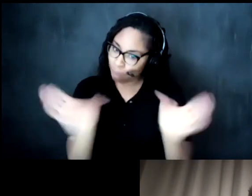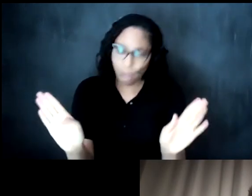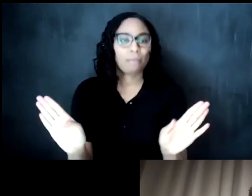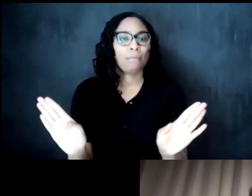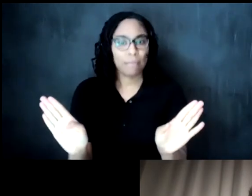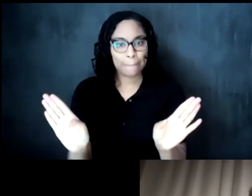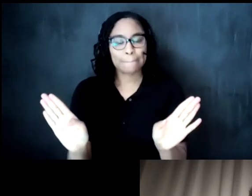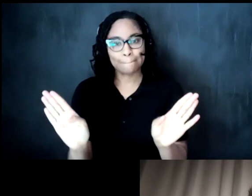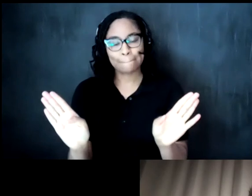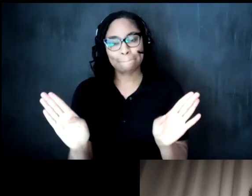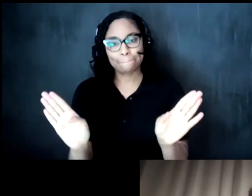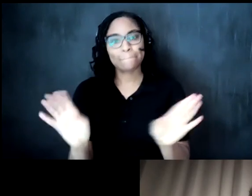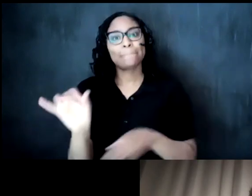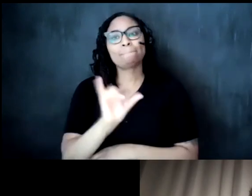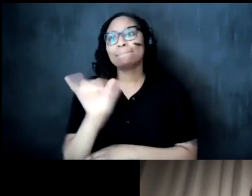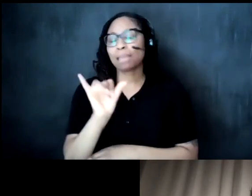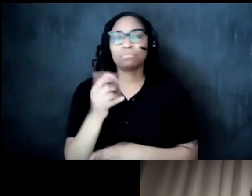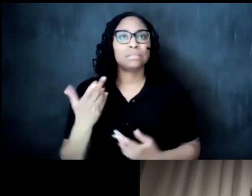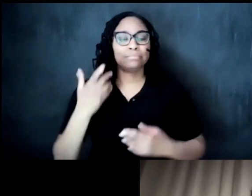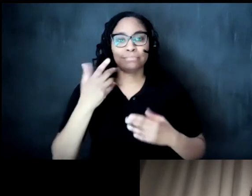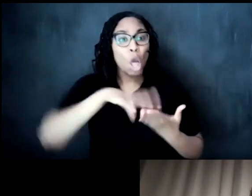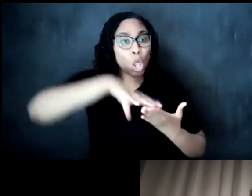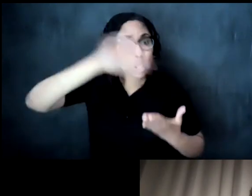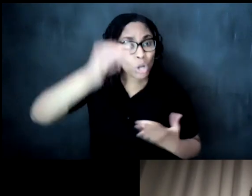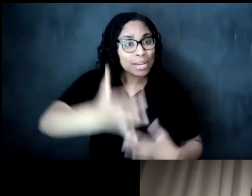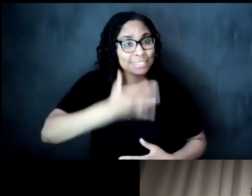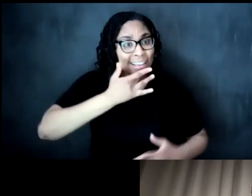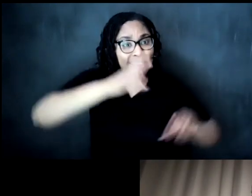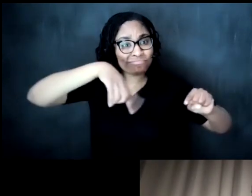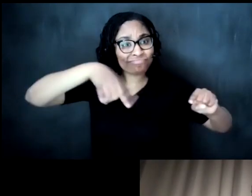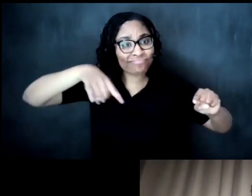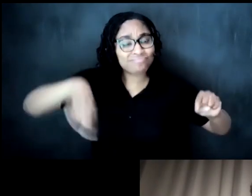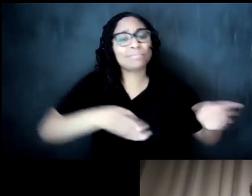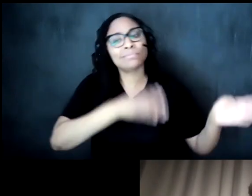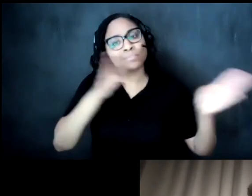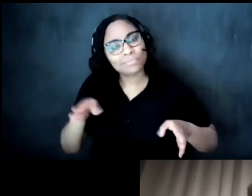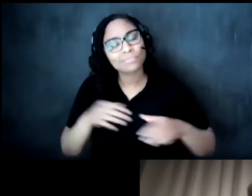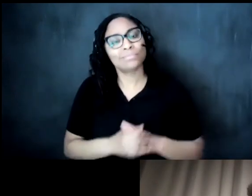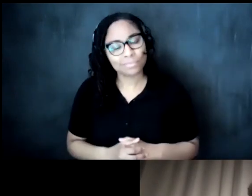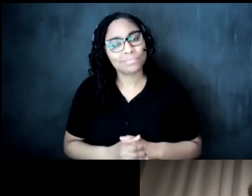just as there are a range of different learning styles right there are also a range of different